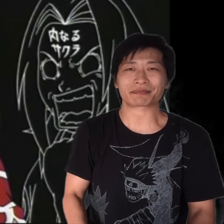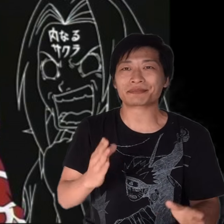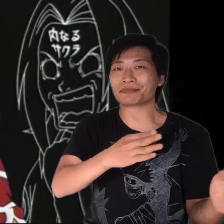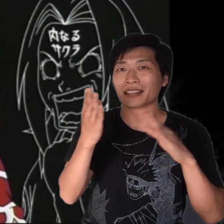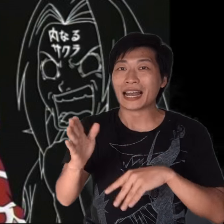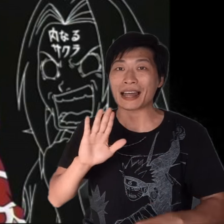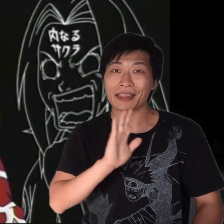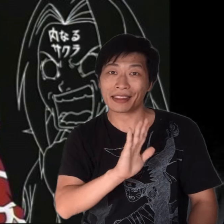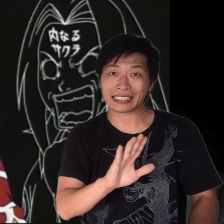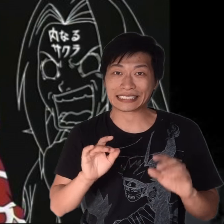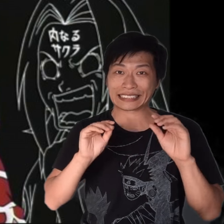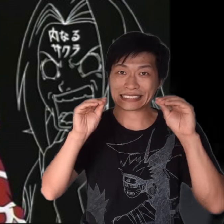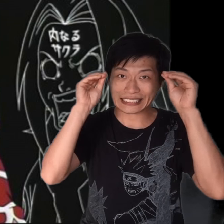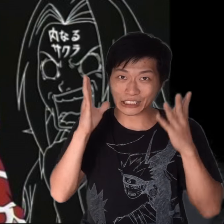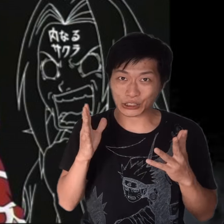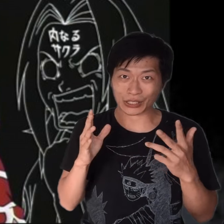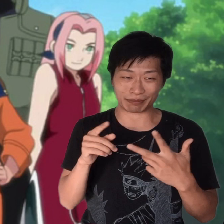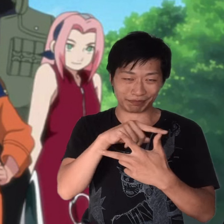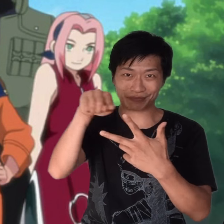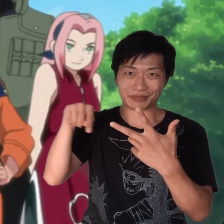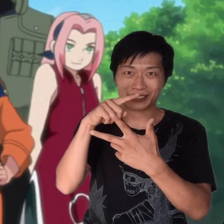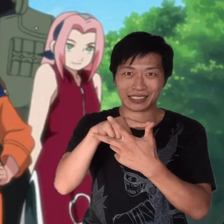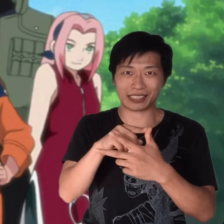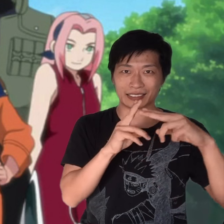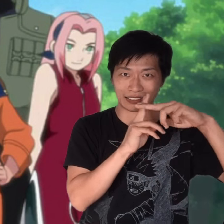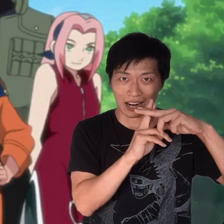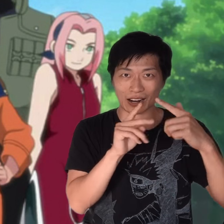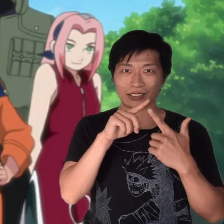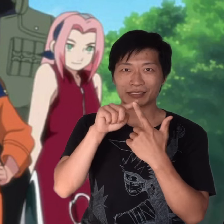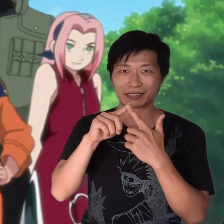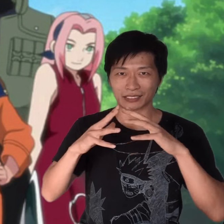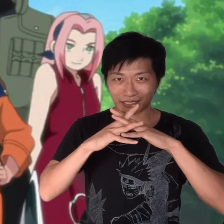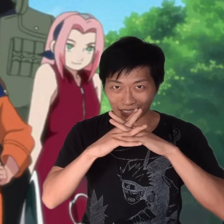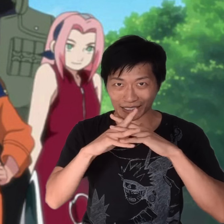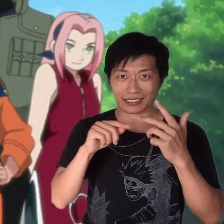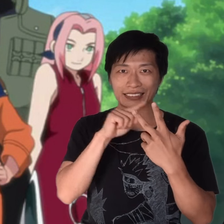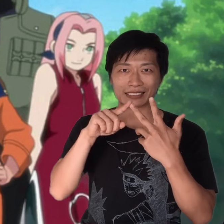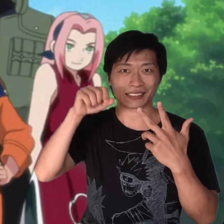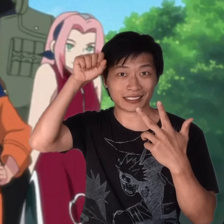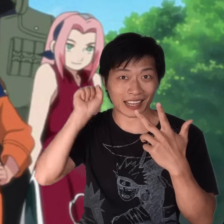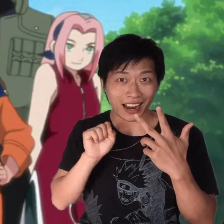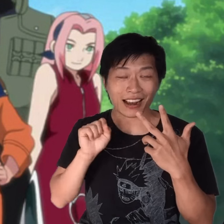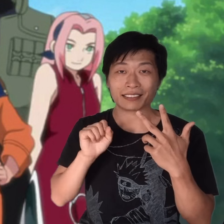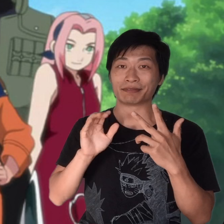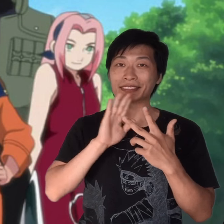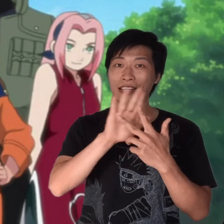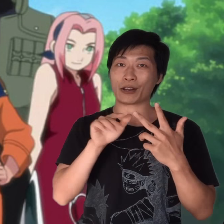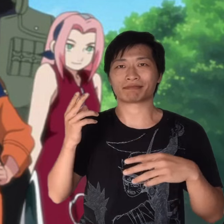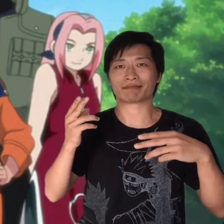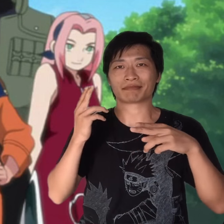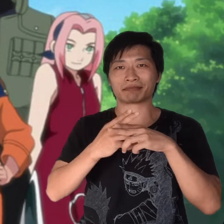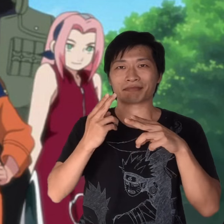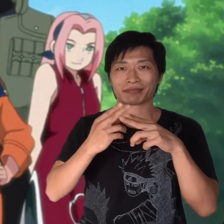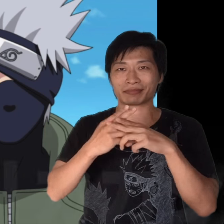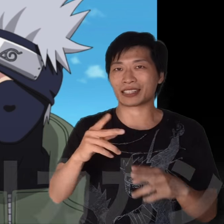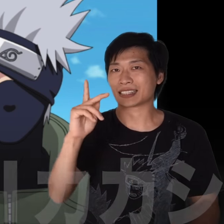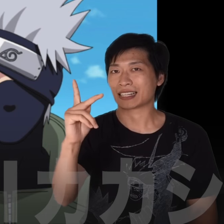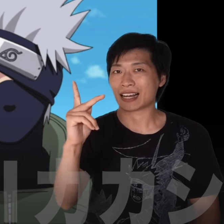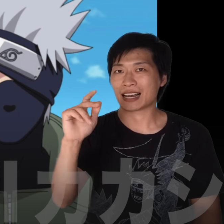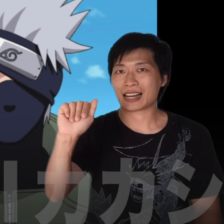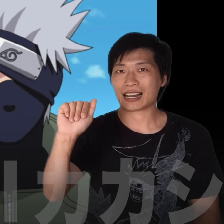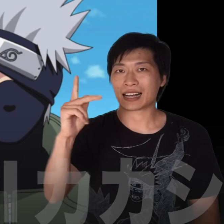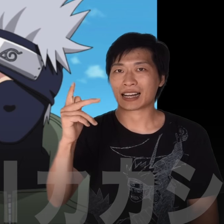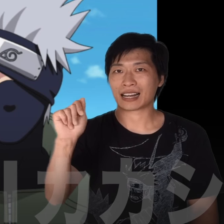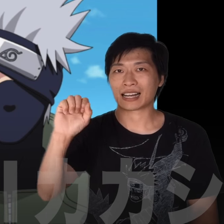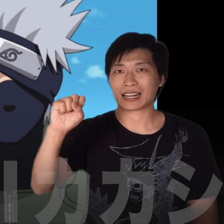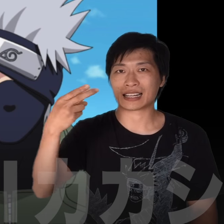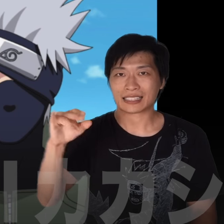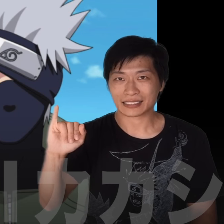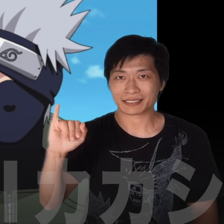The teacher for, Naruto, Sasuke and Sakura’s is Kakashi.